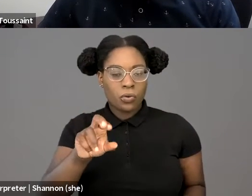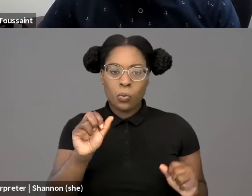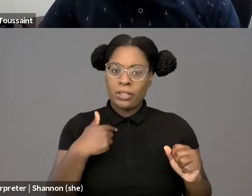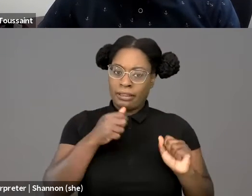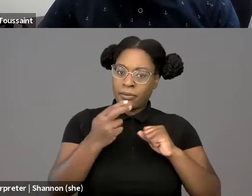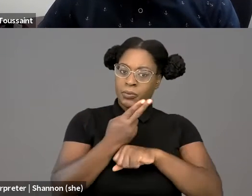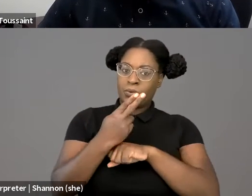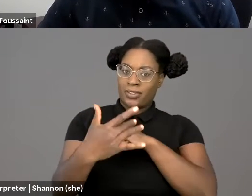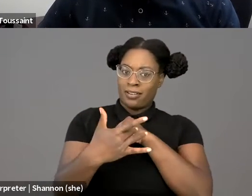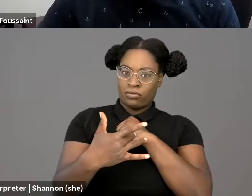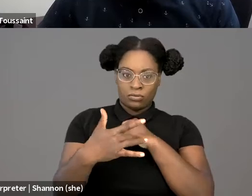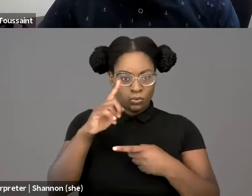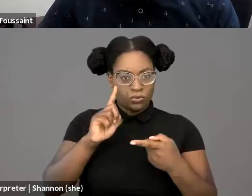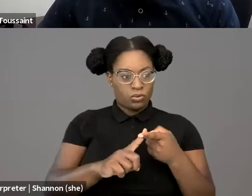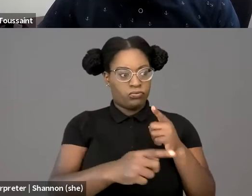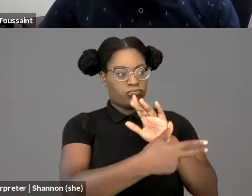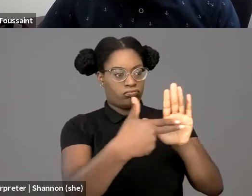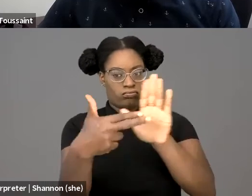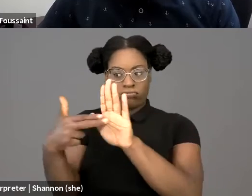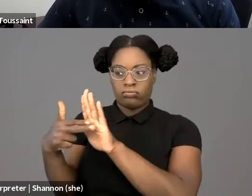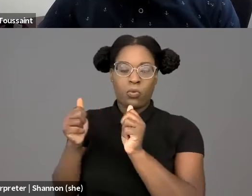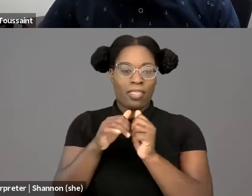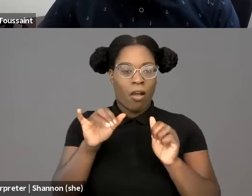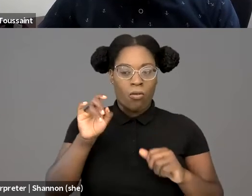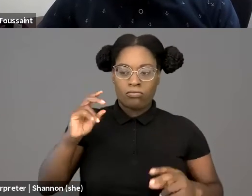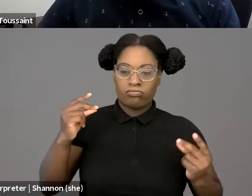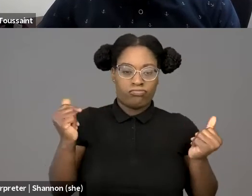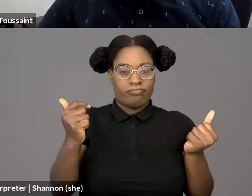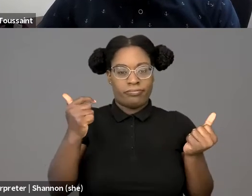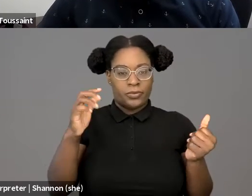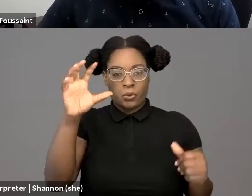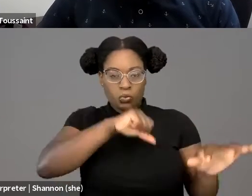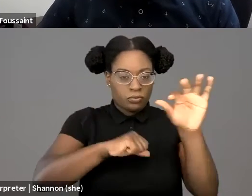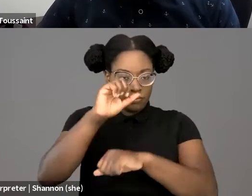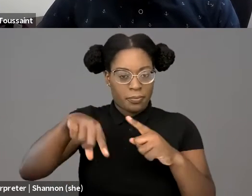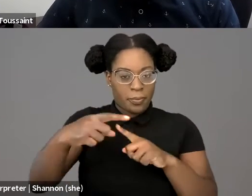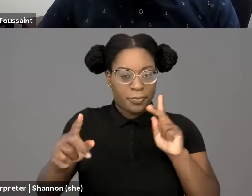or a Harvard professor entering his own home, a thug with a gun or a police chief,